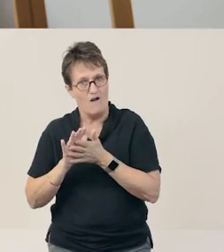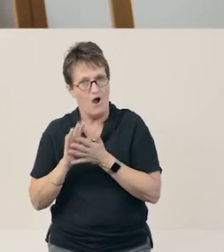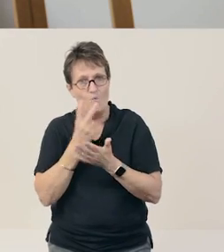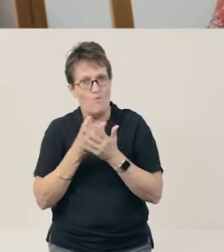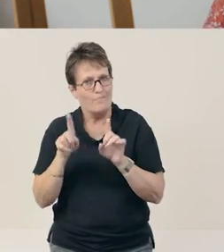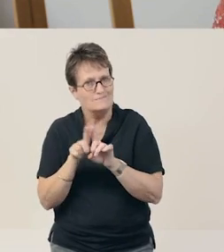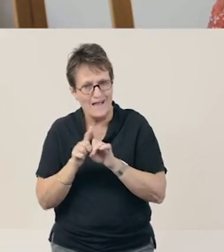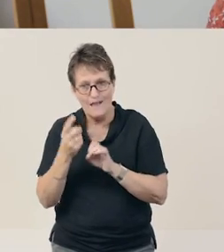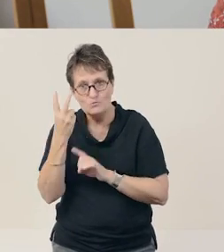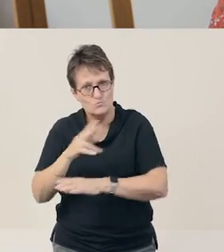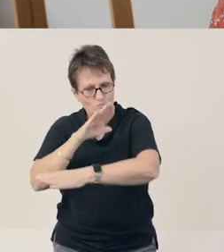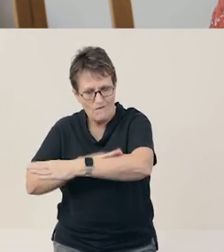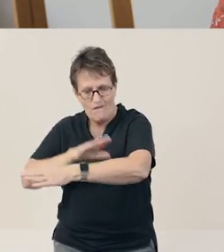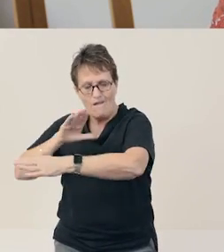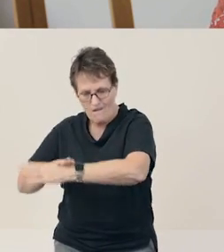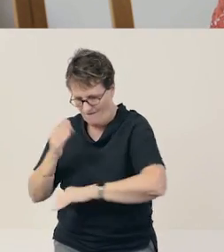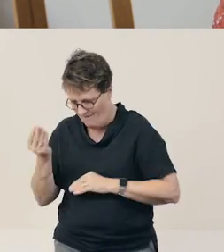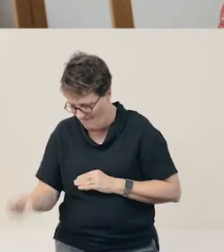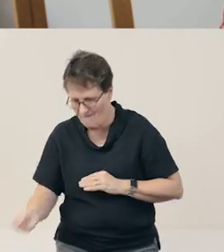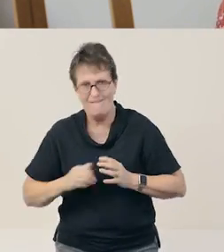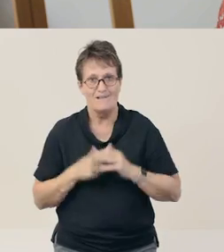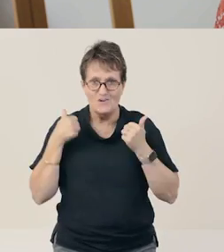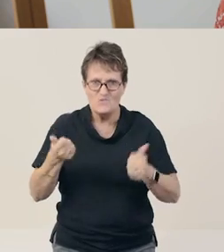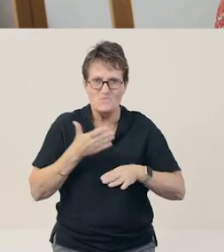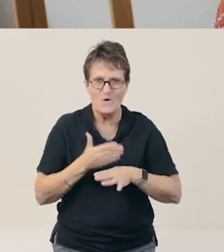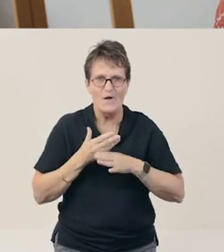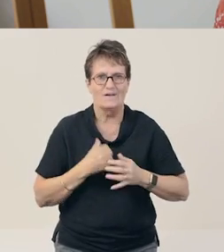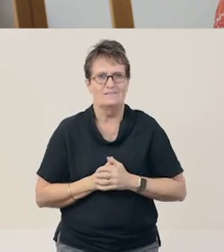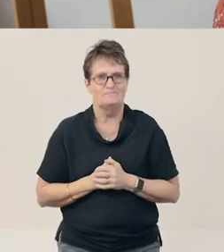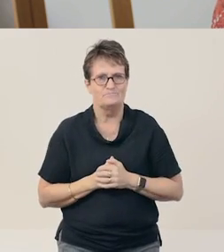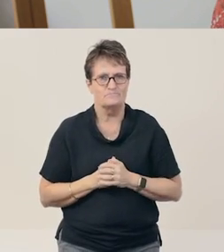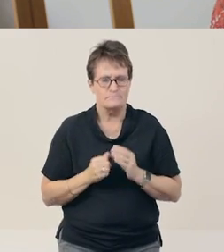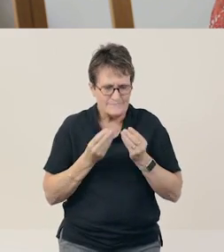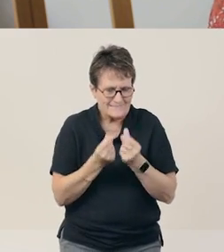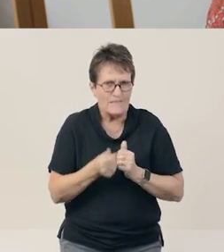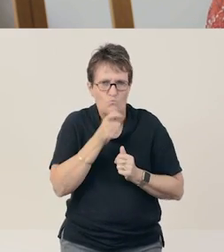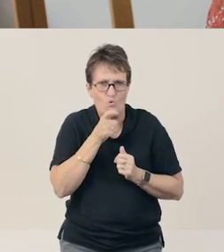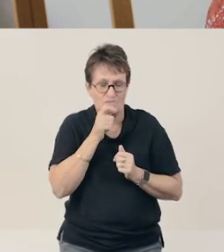Great work, Sarah. Great work too, Laura. Today, we looked at words with one and two syllables,